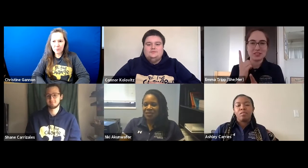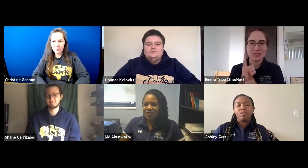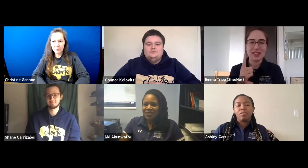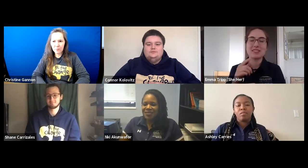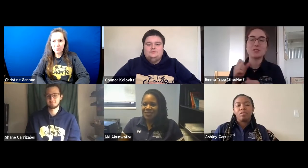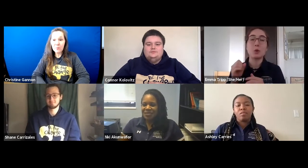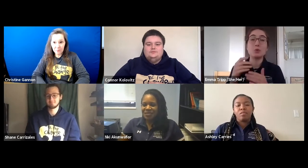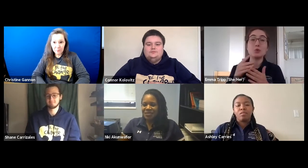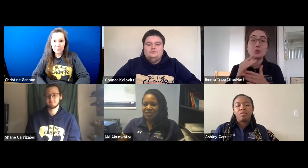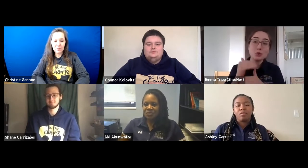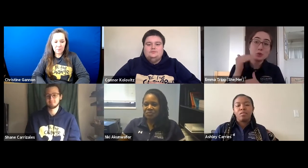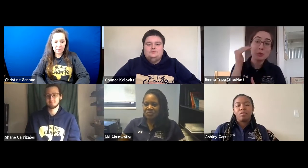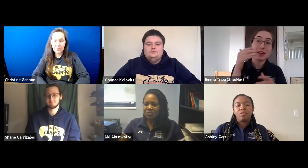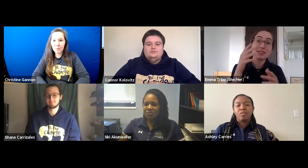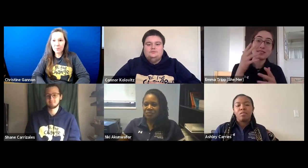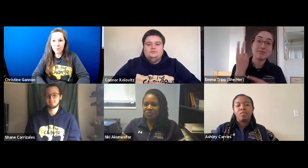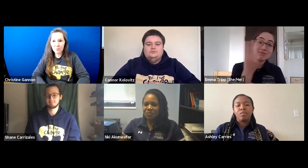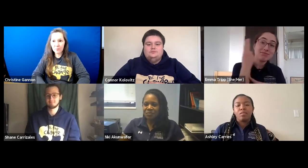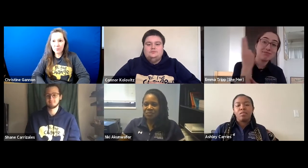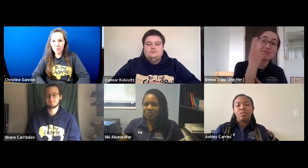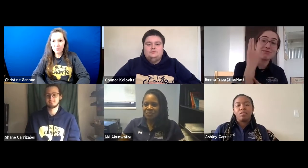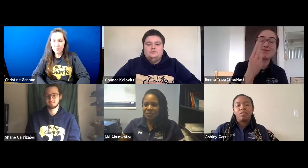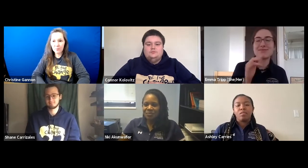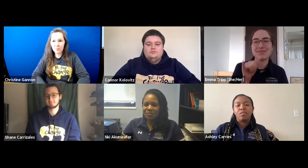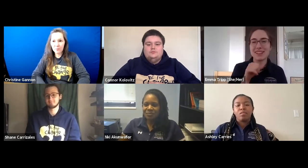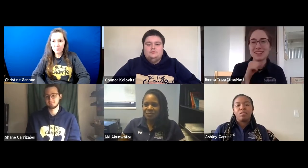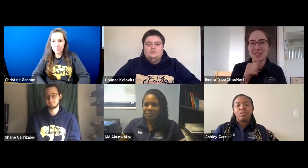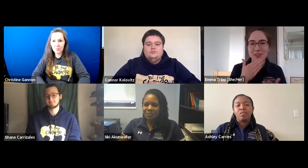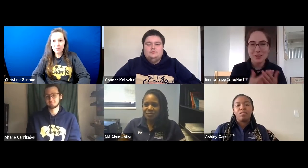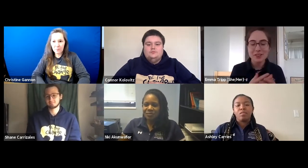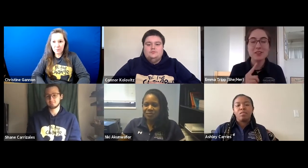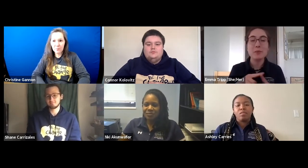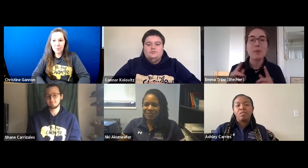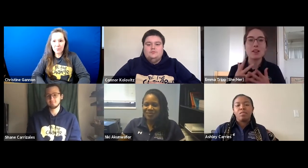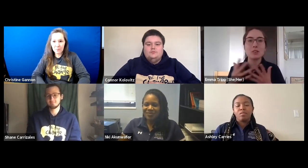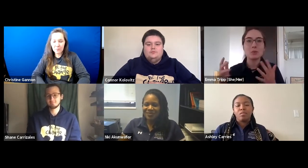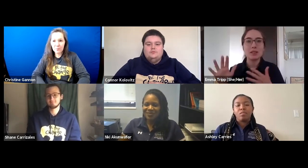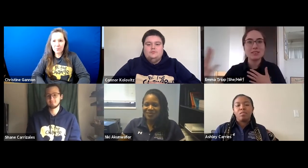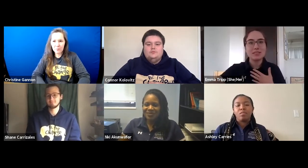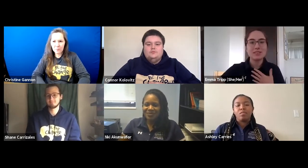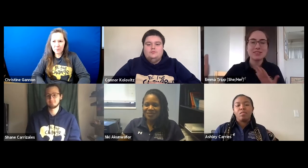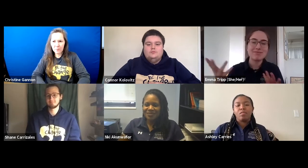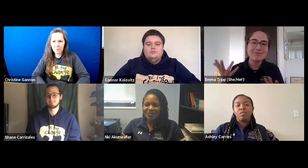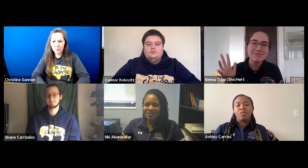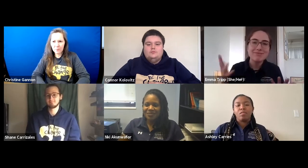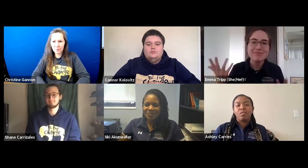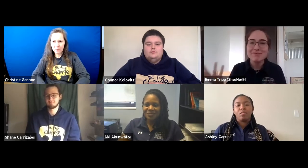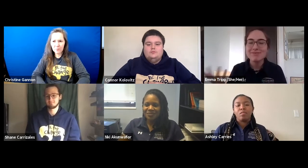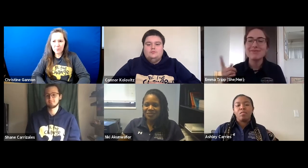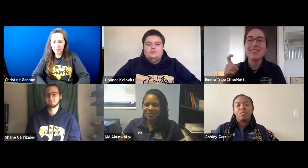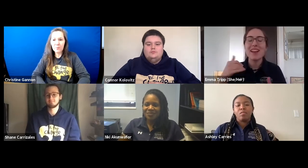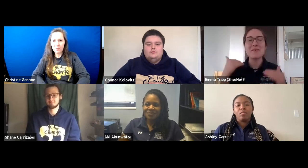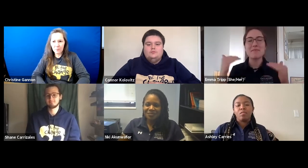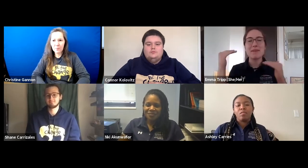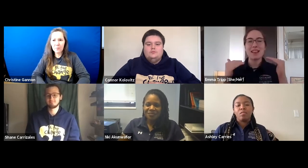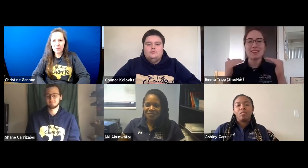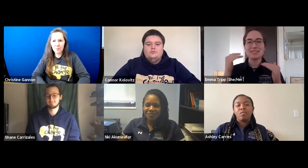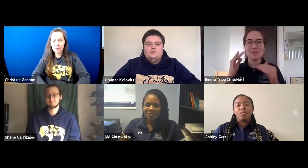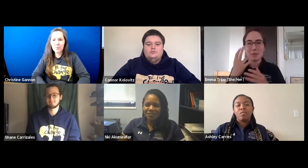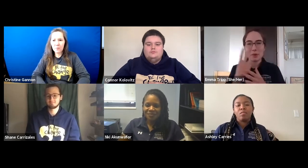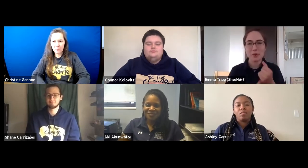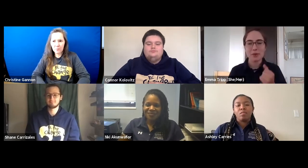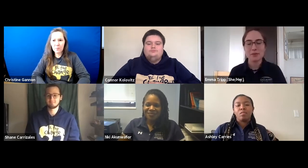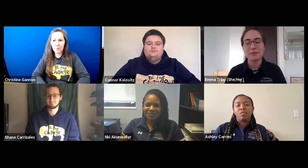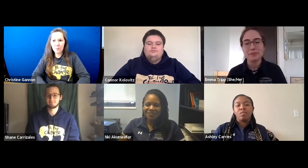so if you’re hanging out too much that’s not very good but if you’re not spending a lot of time together that’s also not very good so you have to have that balance.